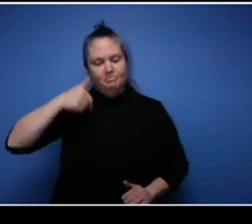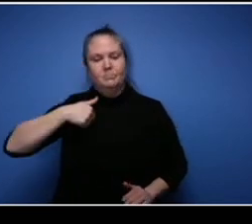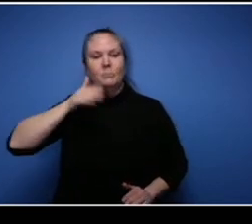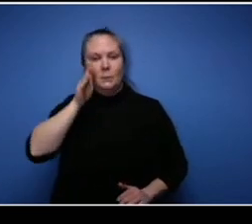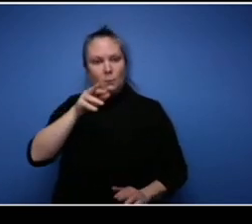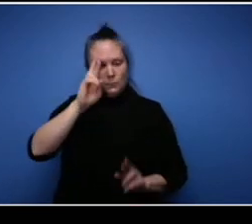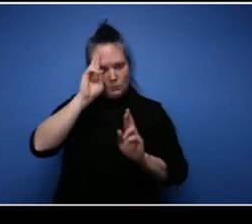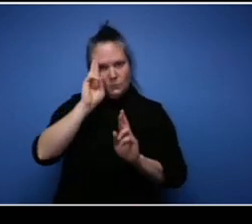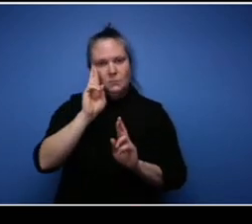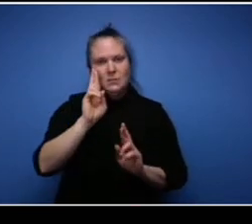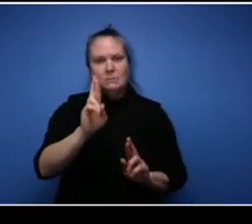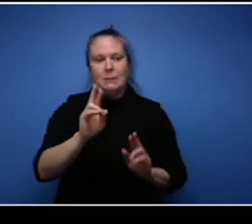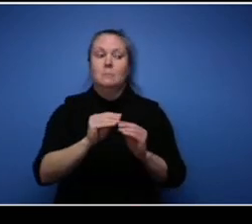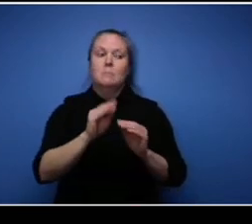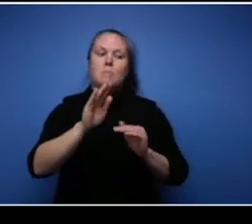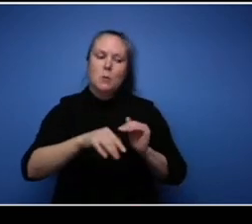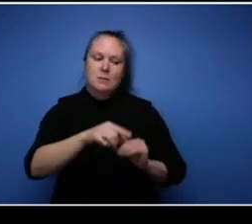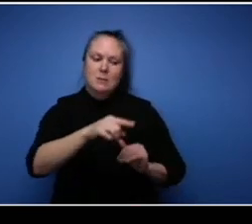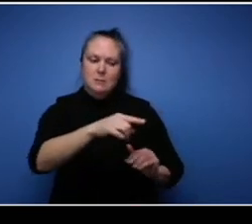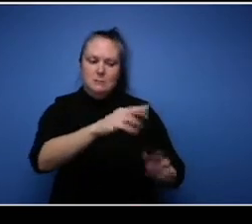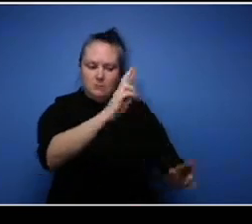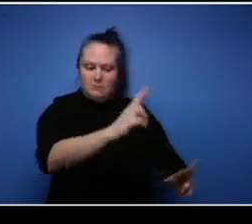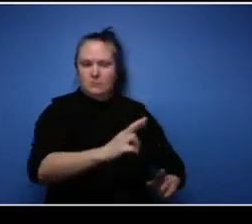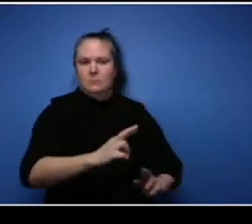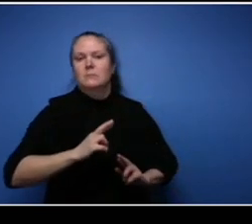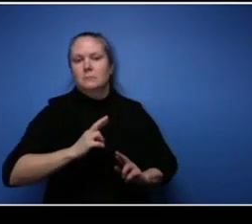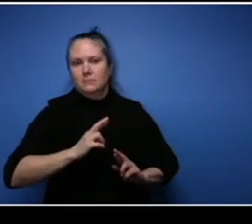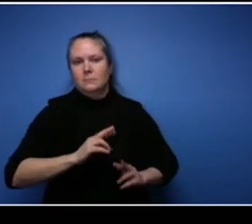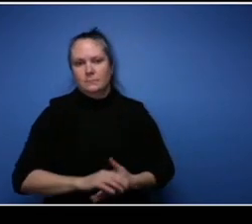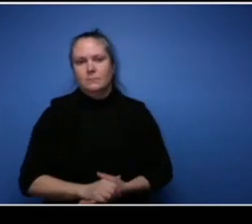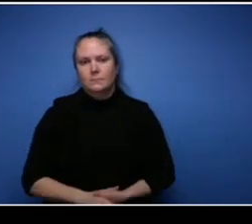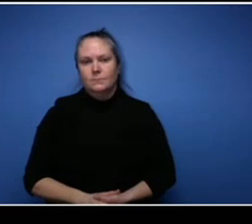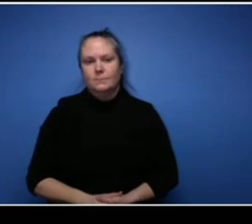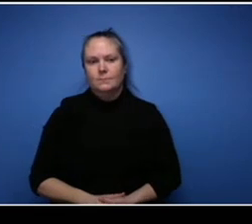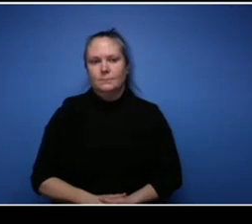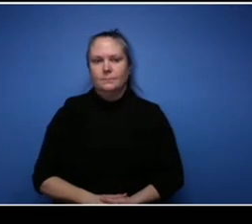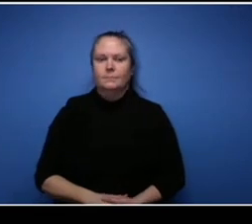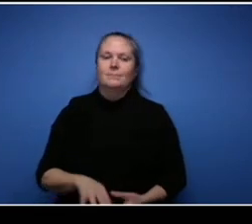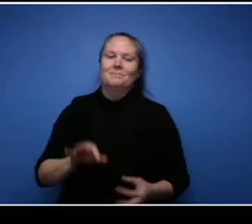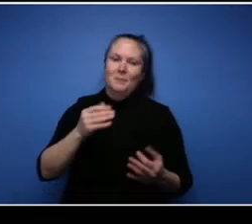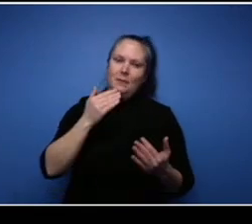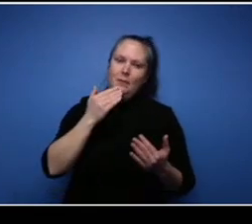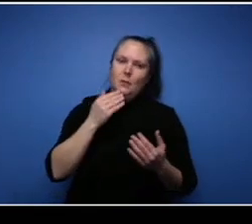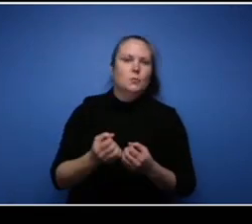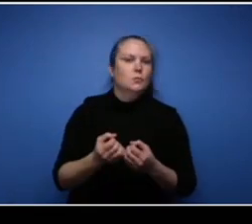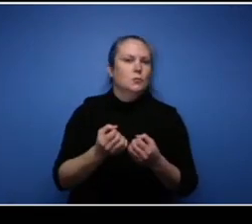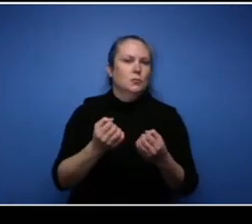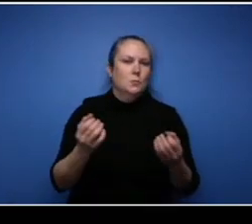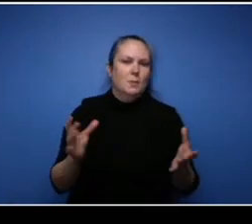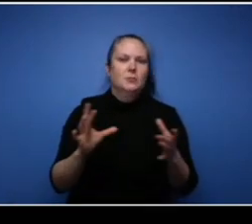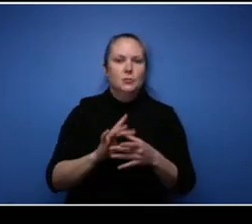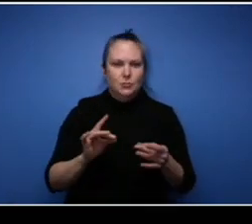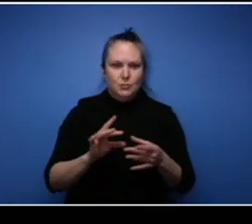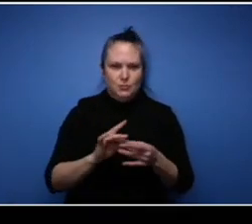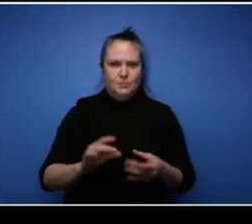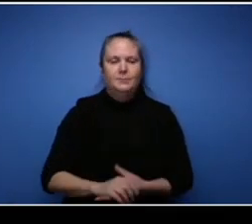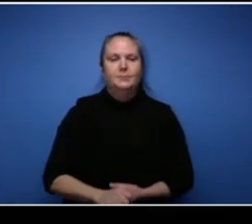Perfect thank you so much, Sabrina. I really appreciate that so I got the second question